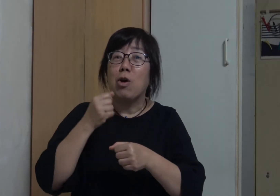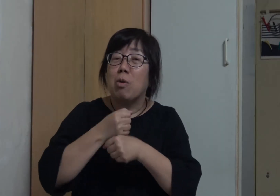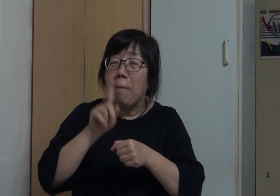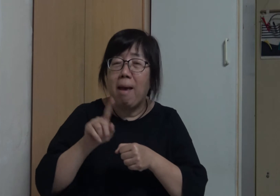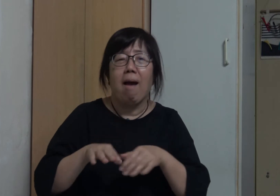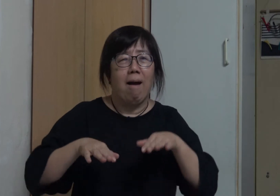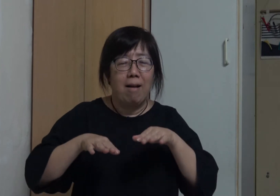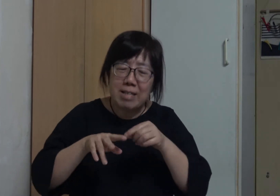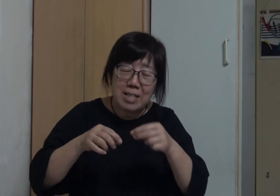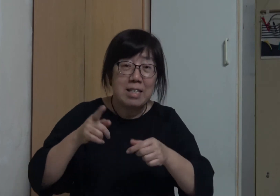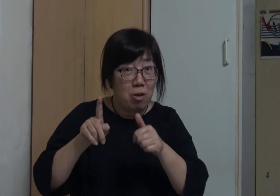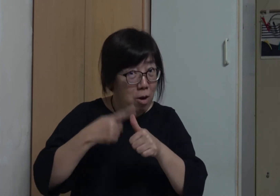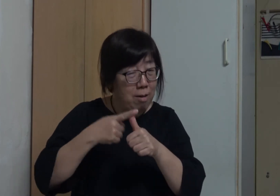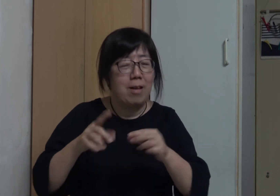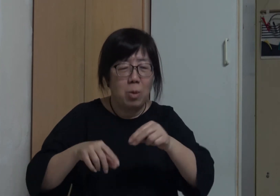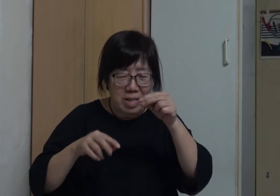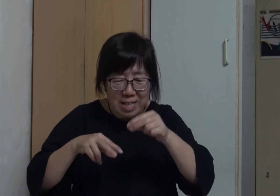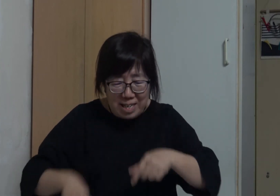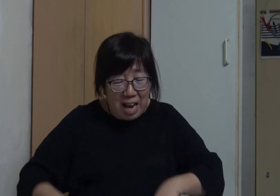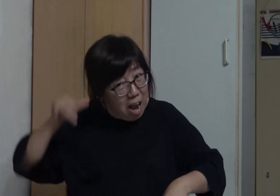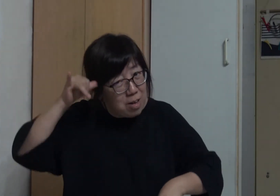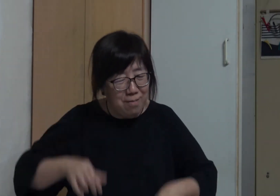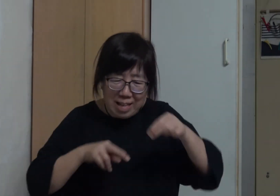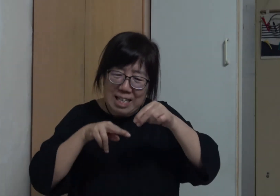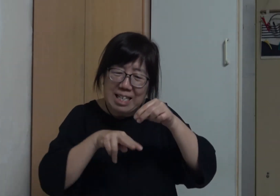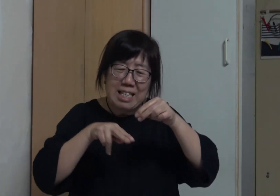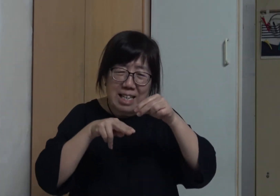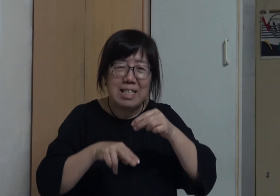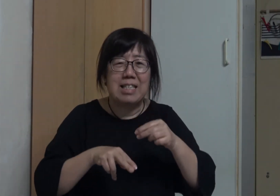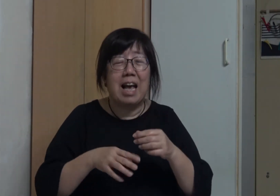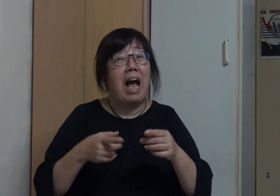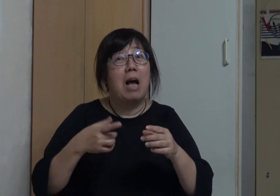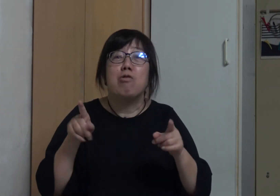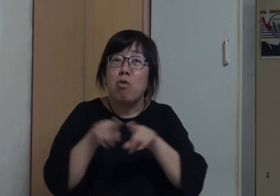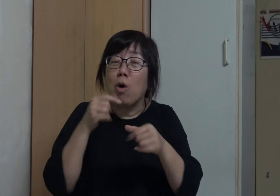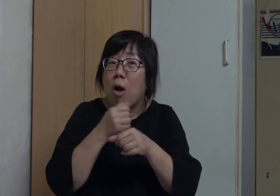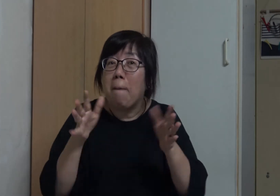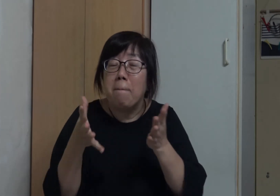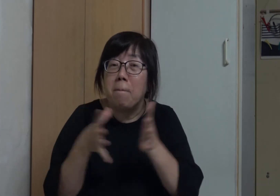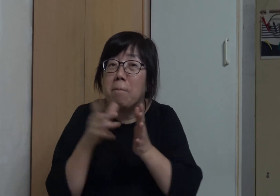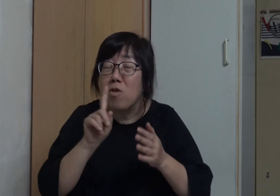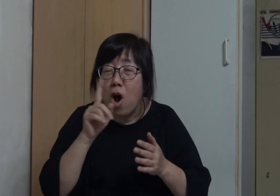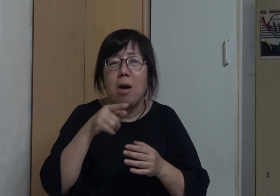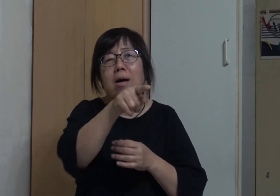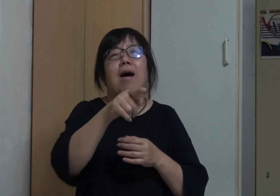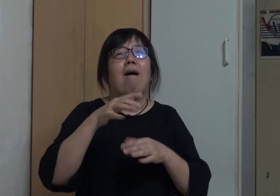What jobs did I do? The first was thread trimming Who was with me?